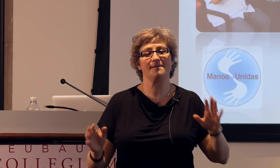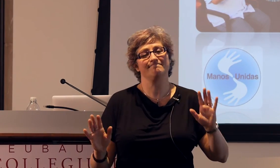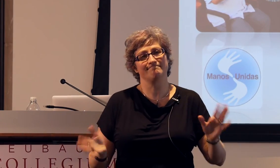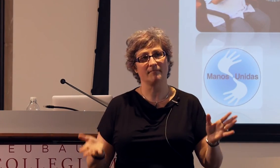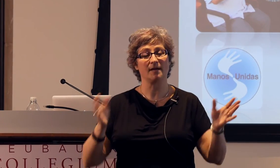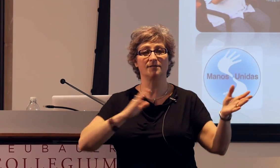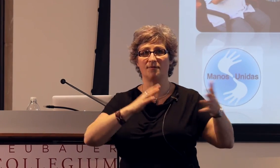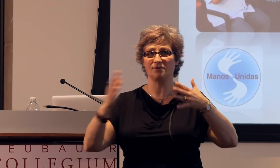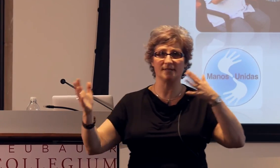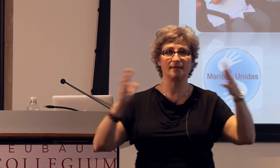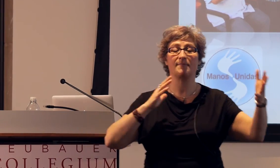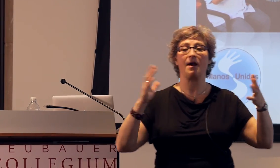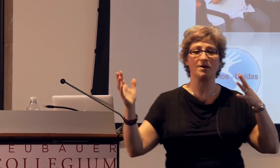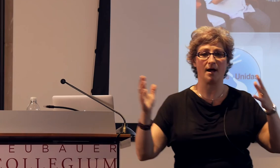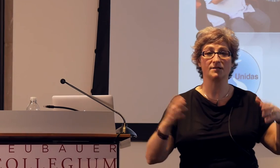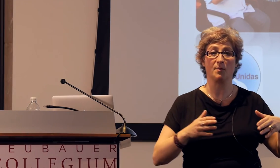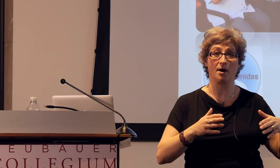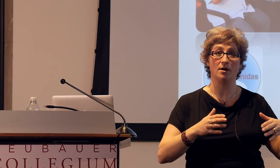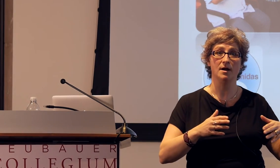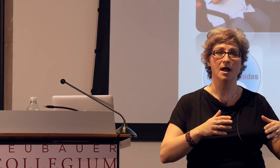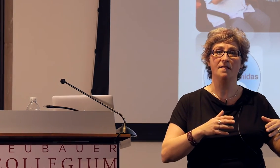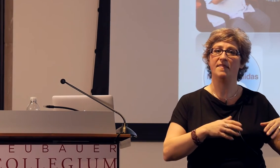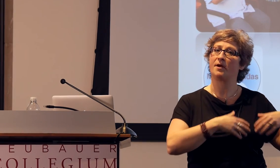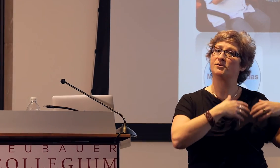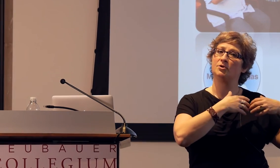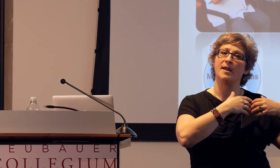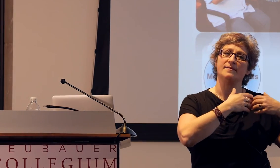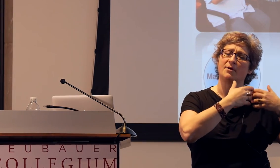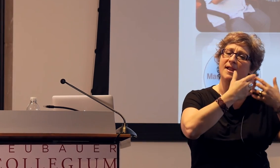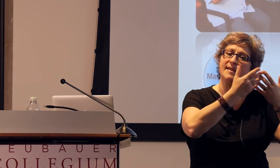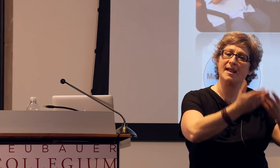so there's this paradox where they're engaging gesturally